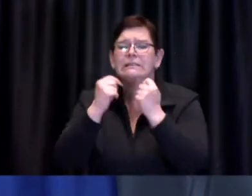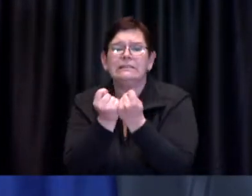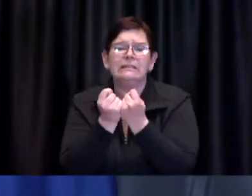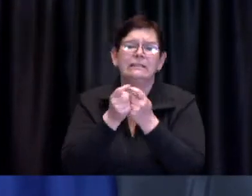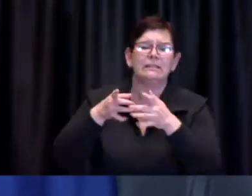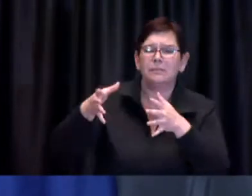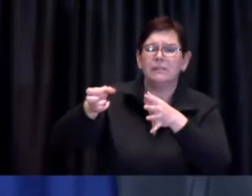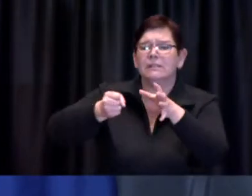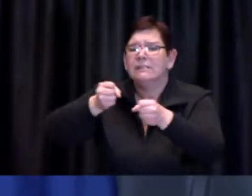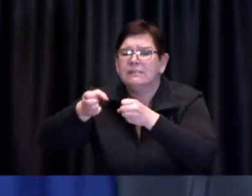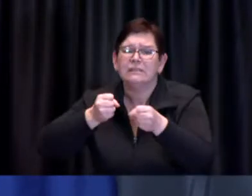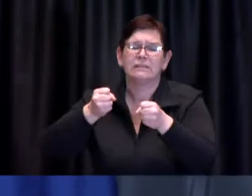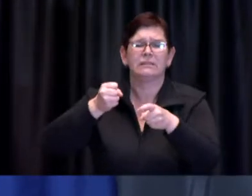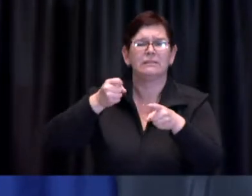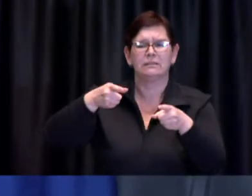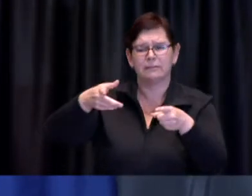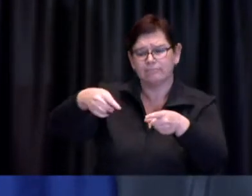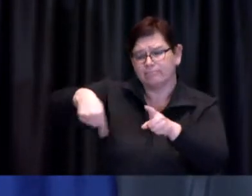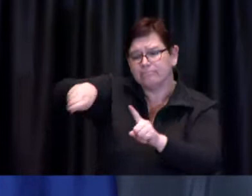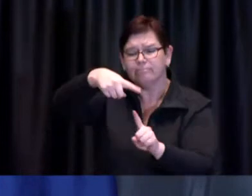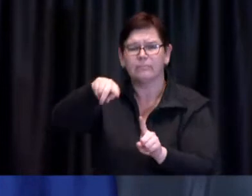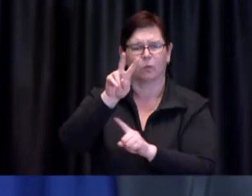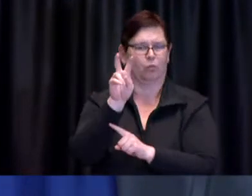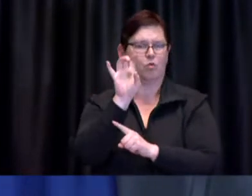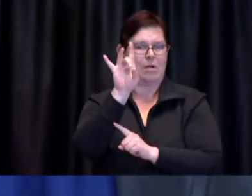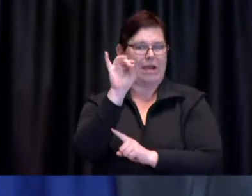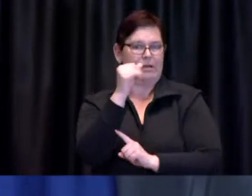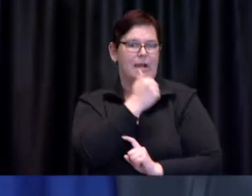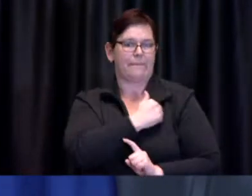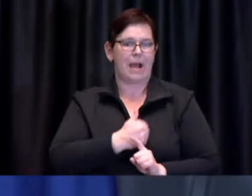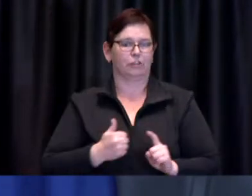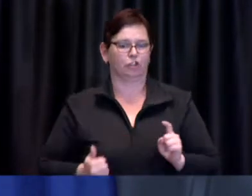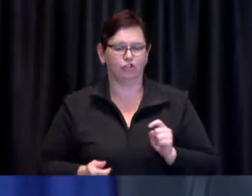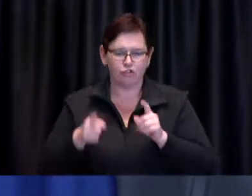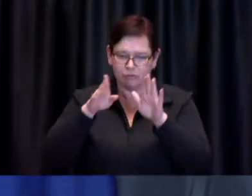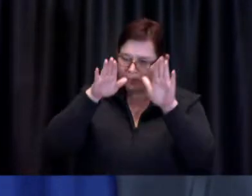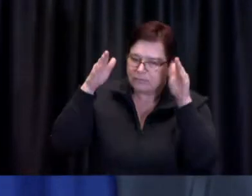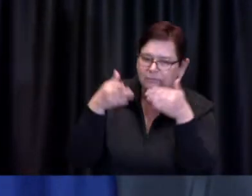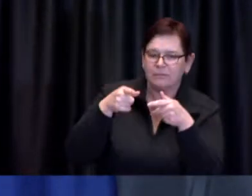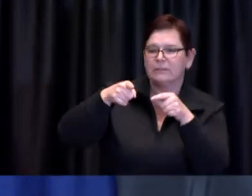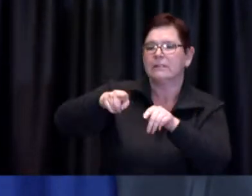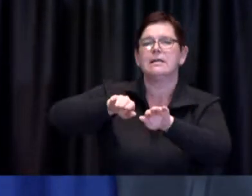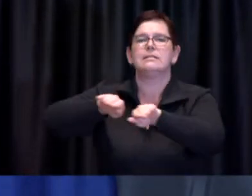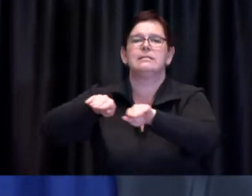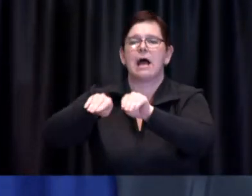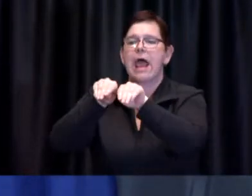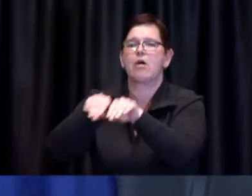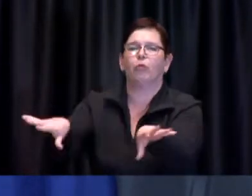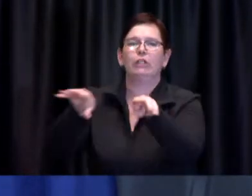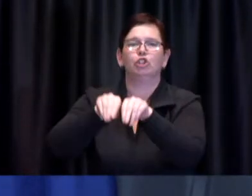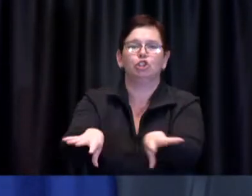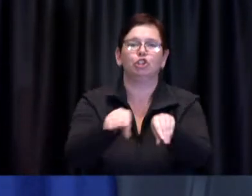who are trusted community representatives with networks that reach every part of our city, in many different languages.